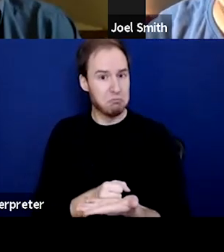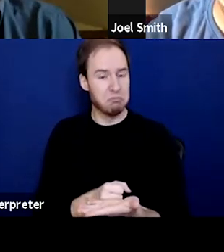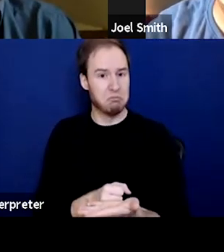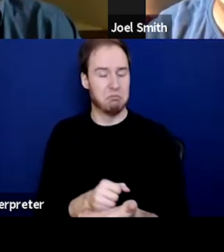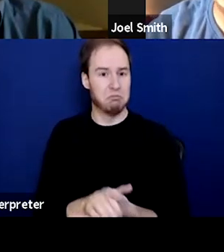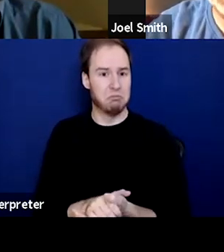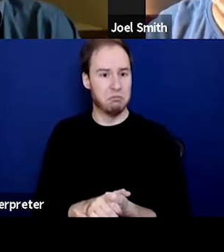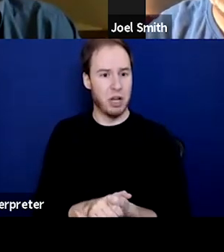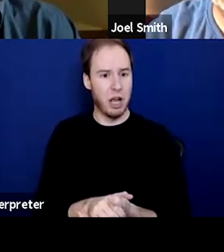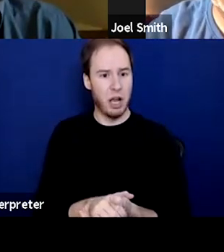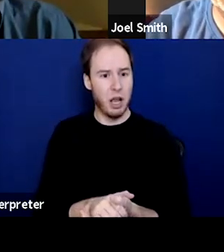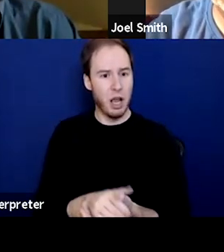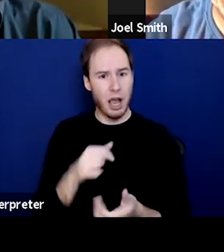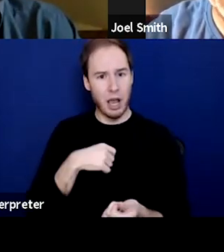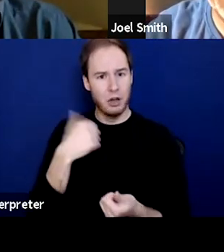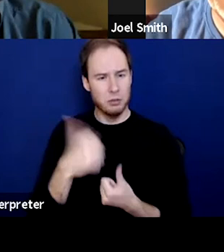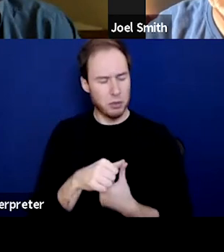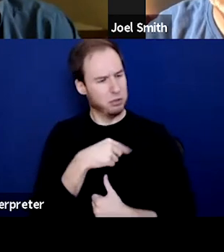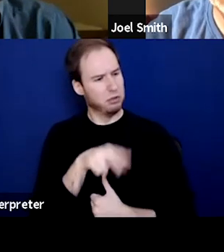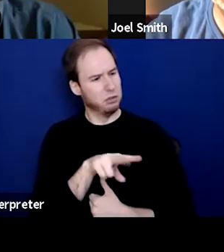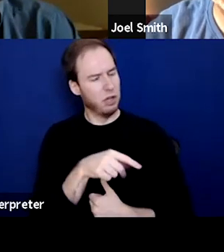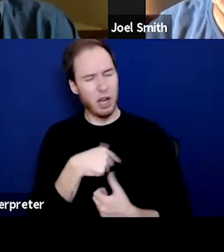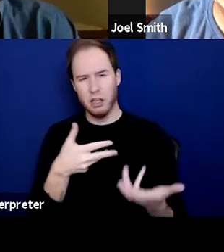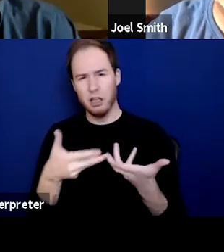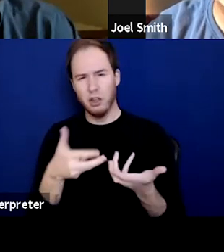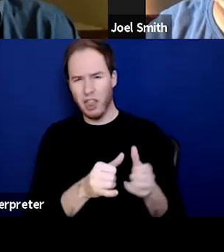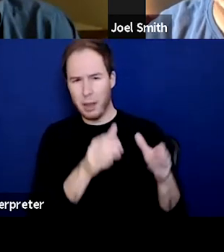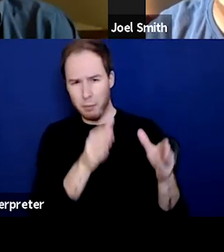And they talked to me quite a bit. And he came to me one day and he said,